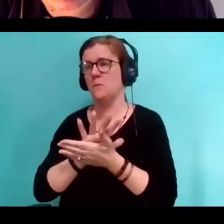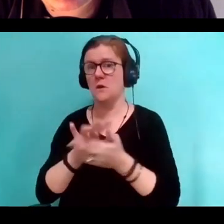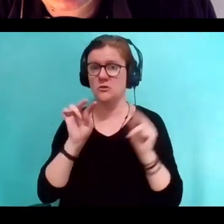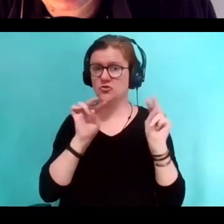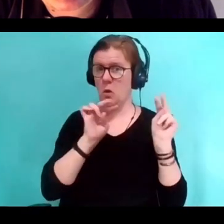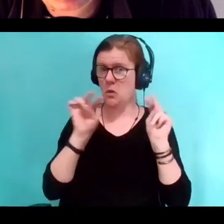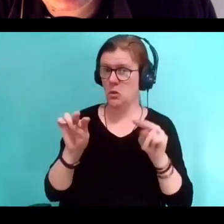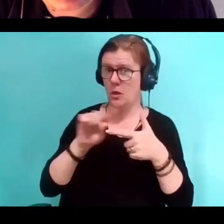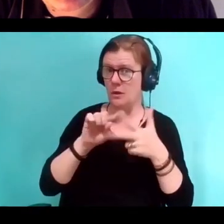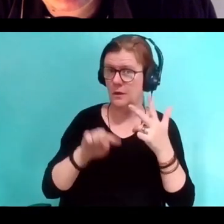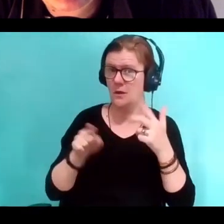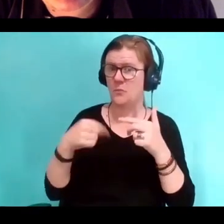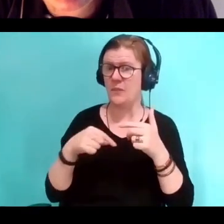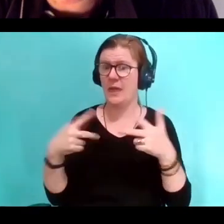before they shuffle us off to Buffalo?